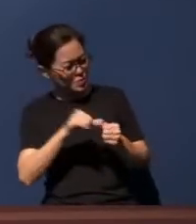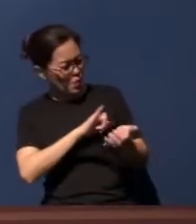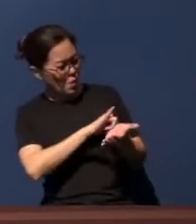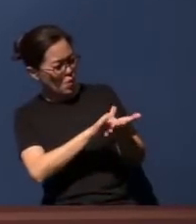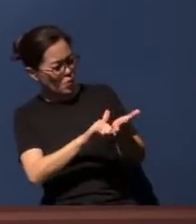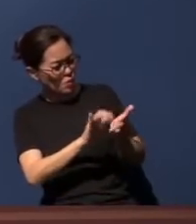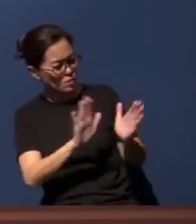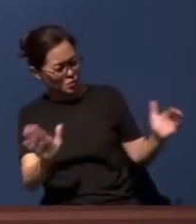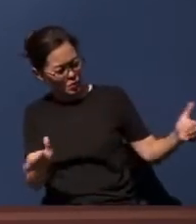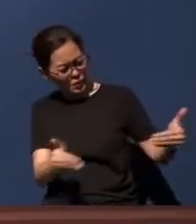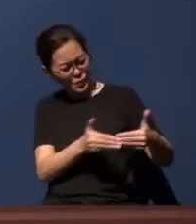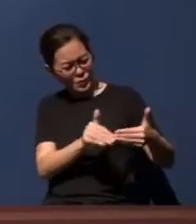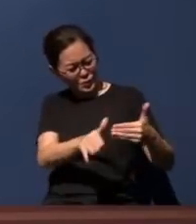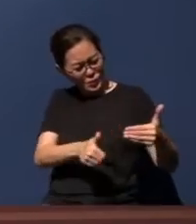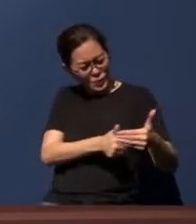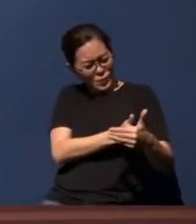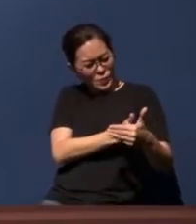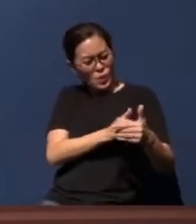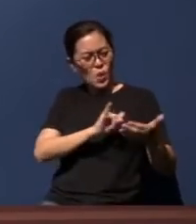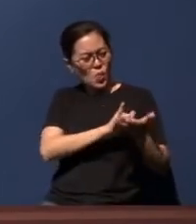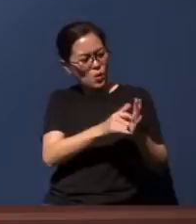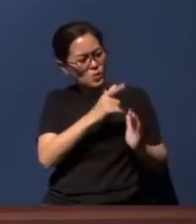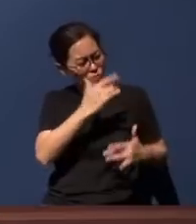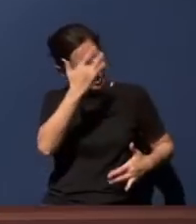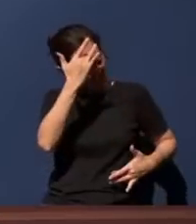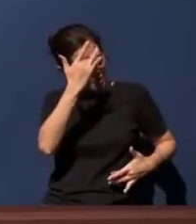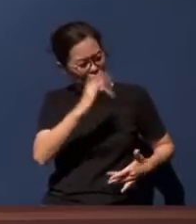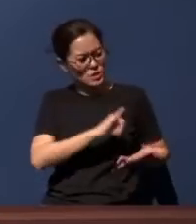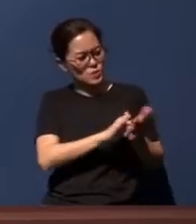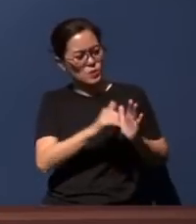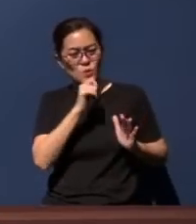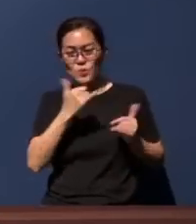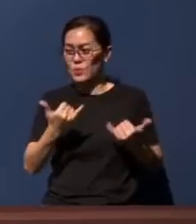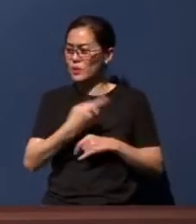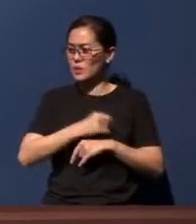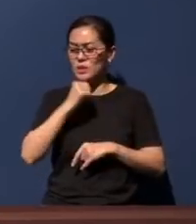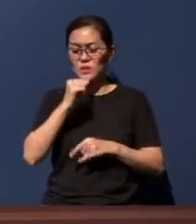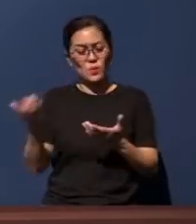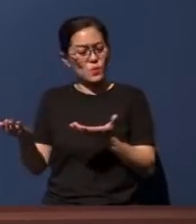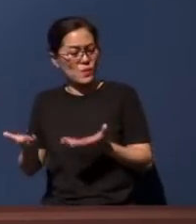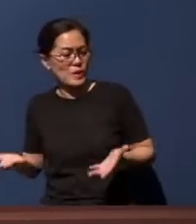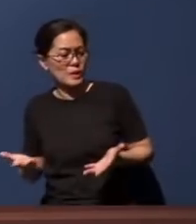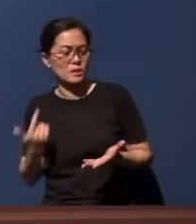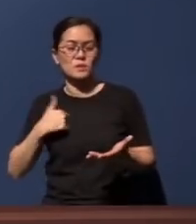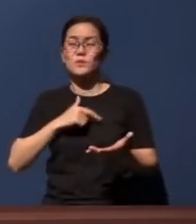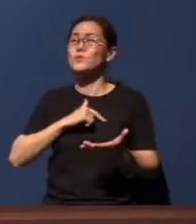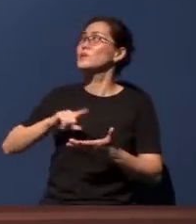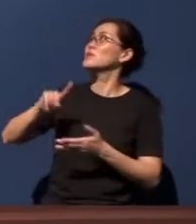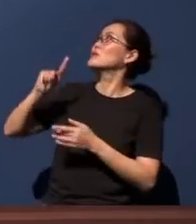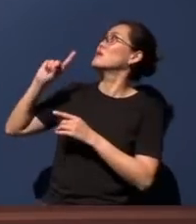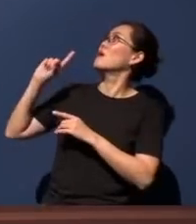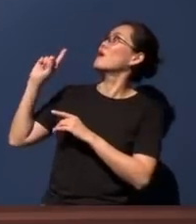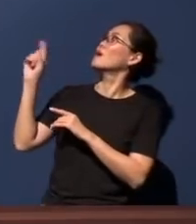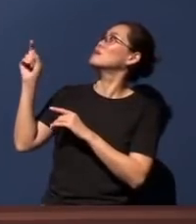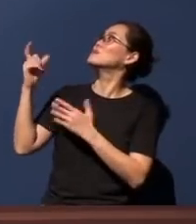those who are sick, those who are not with us today. Lord, we ask that, Lord, in whatever state of life